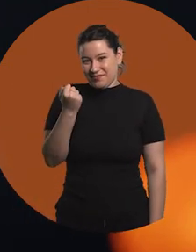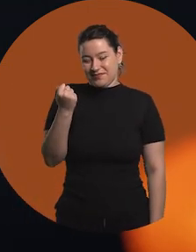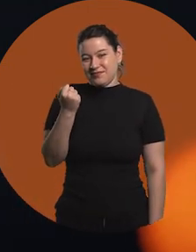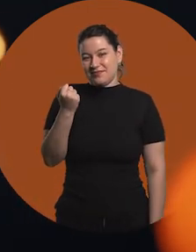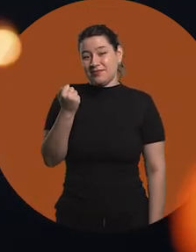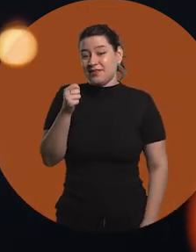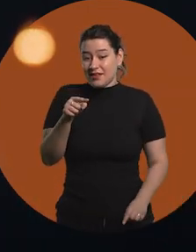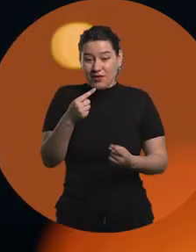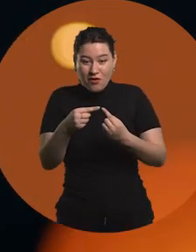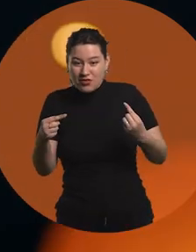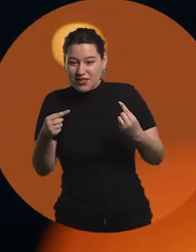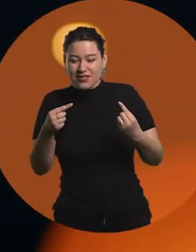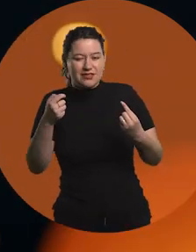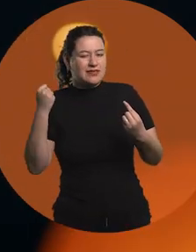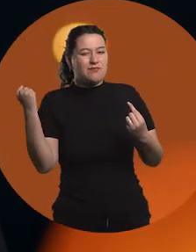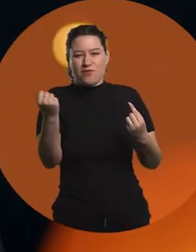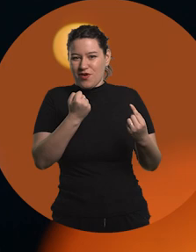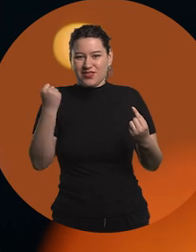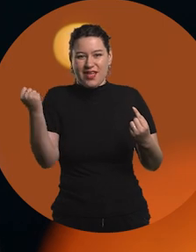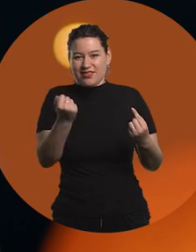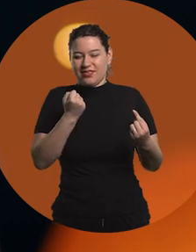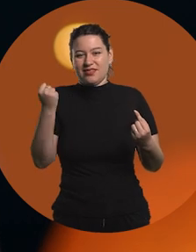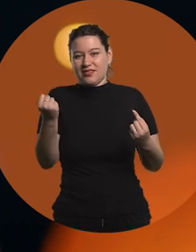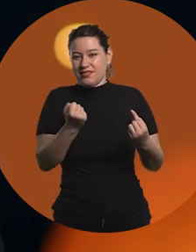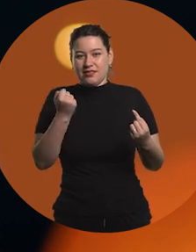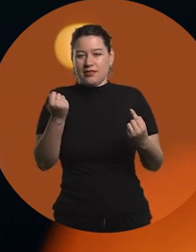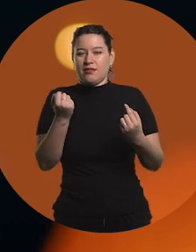I think these things are fundamental for us